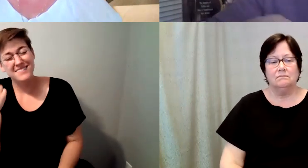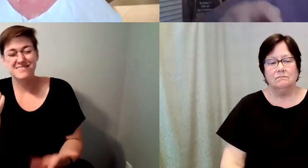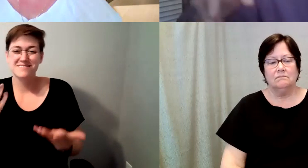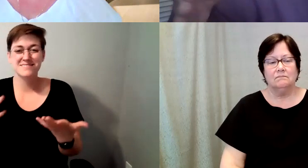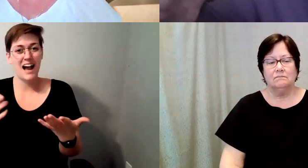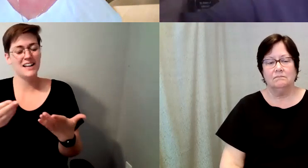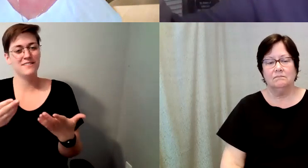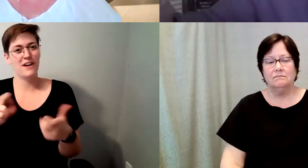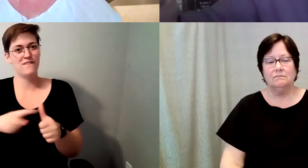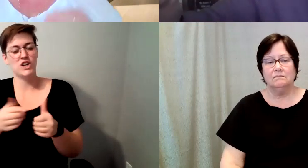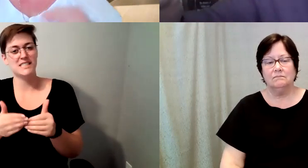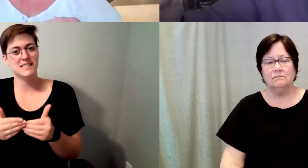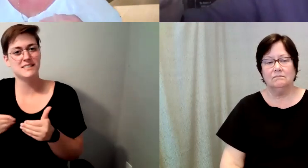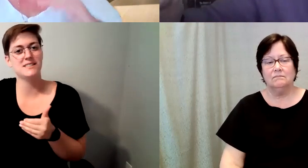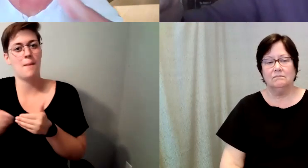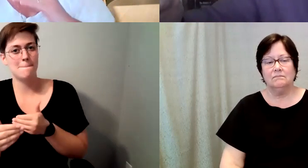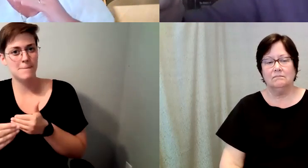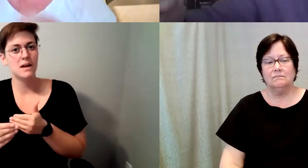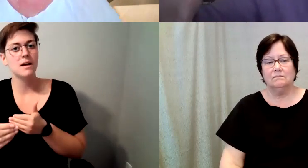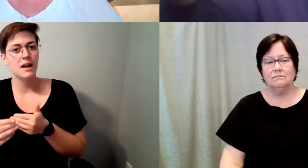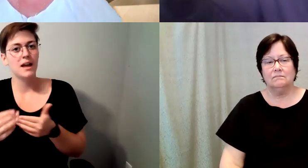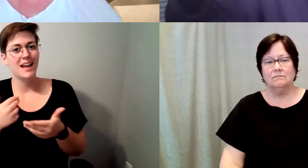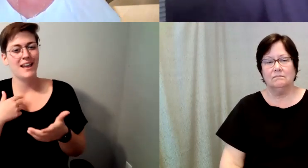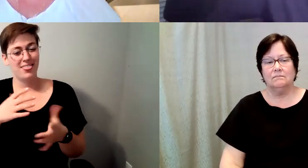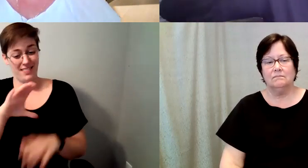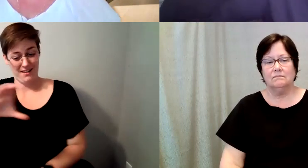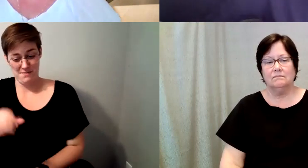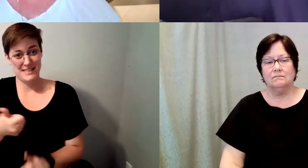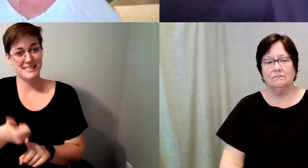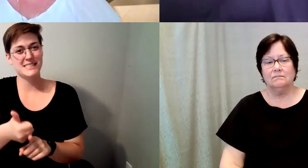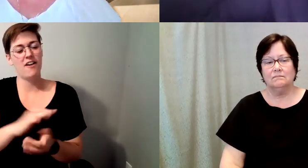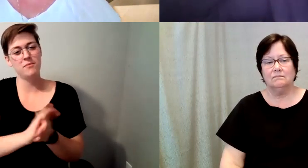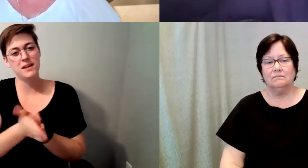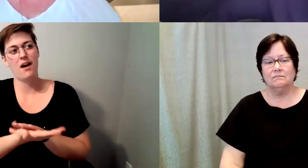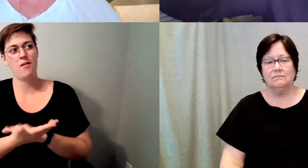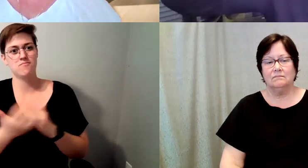D. Major Cohen: A little bit closer to this idea of of of elevating the role of the barista